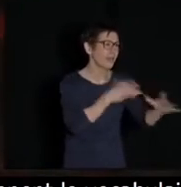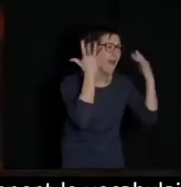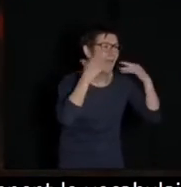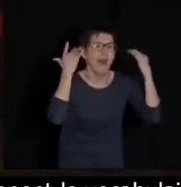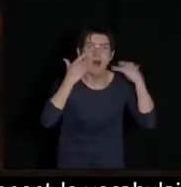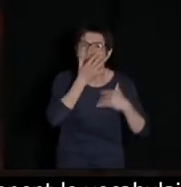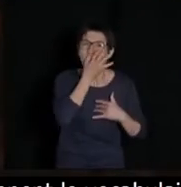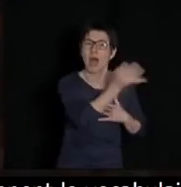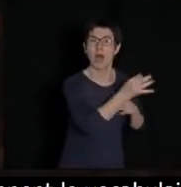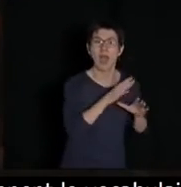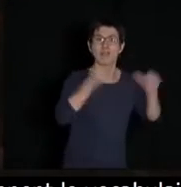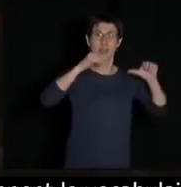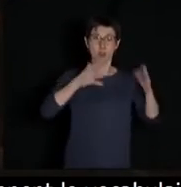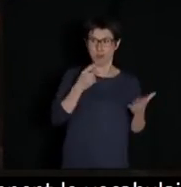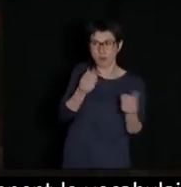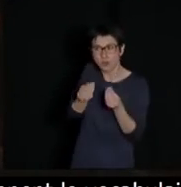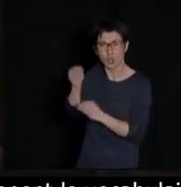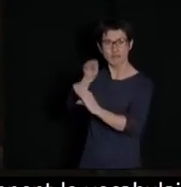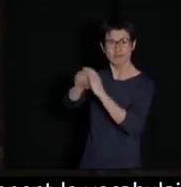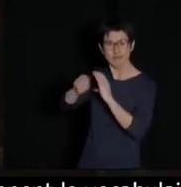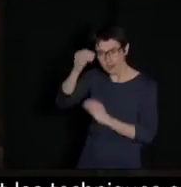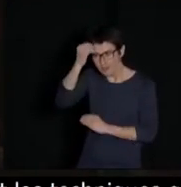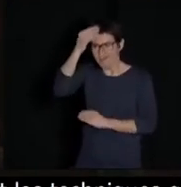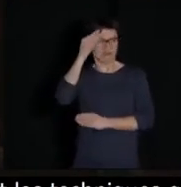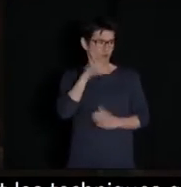they should not let themselves be deceived, misled and fooled!